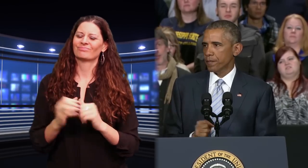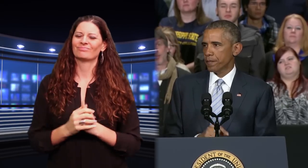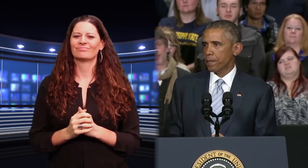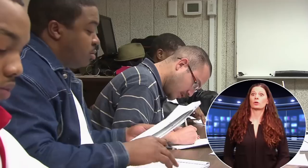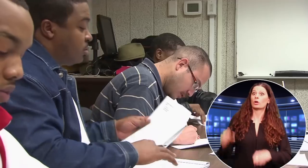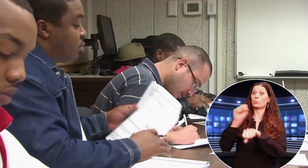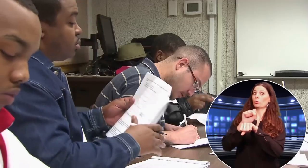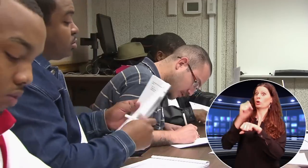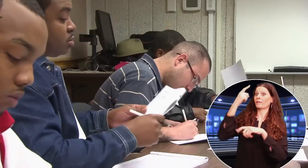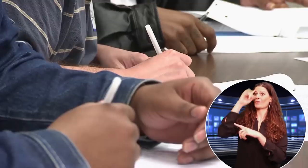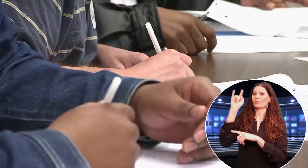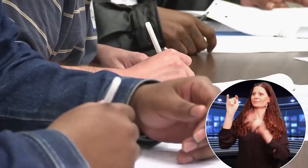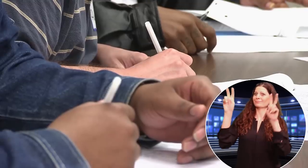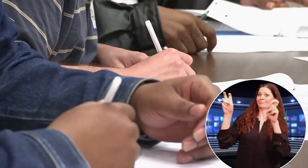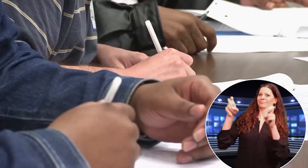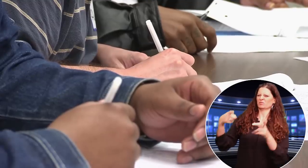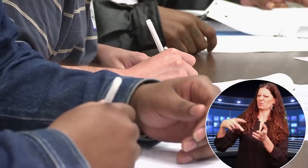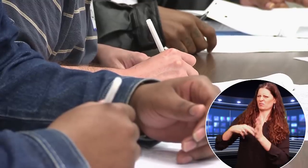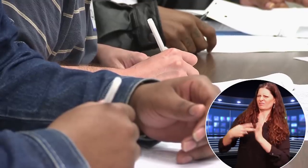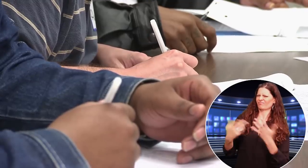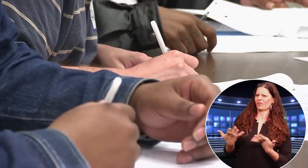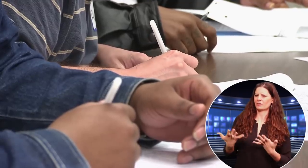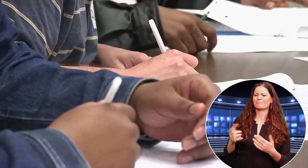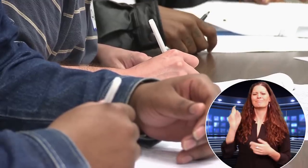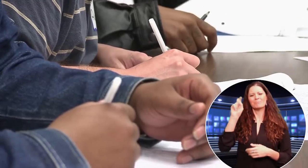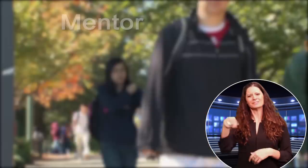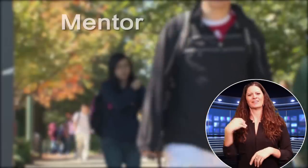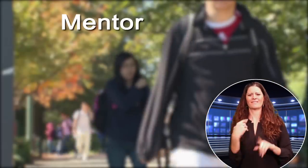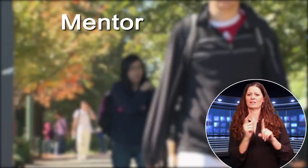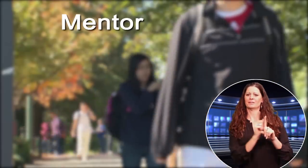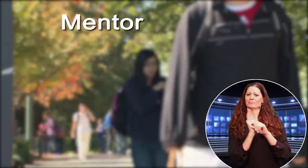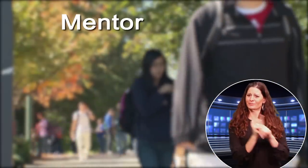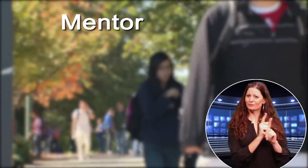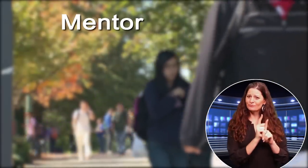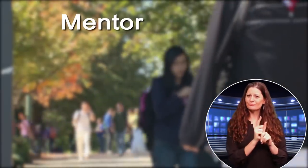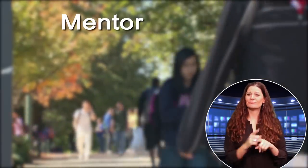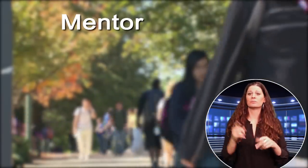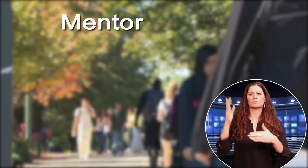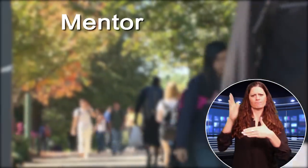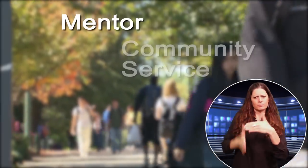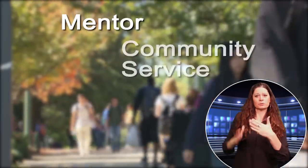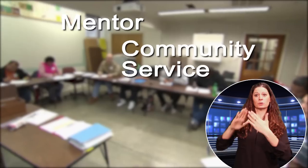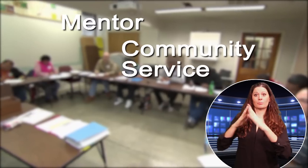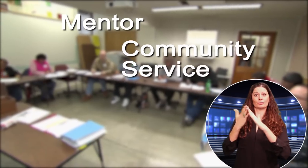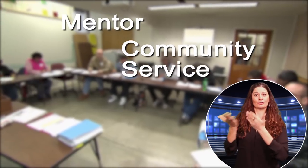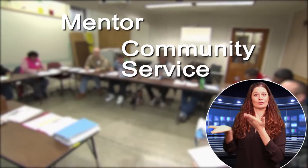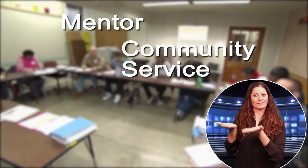And "work for it" means that students must have a mentor, complete community service,